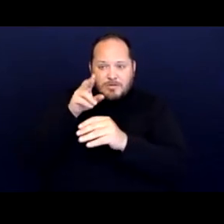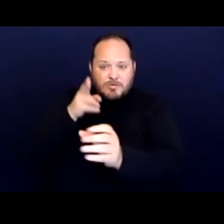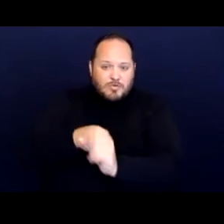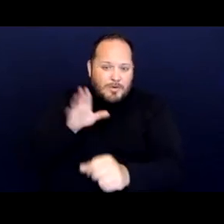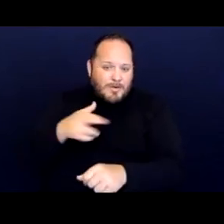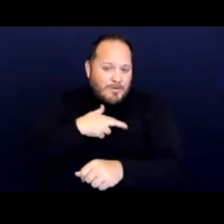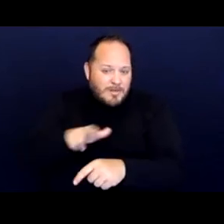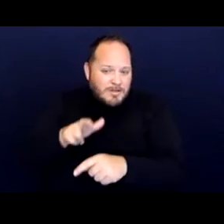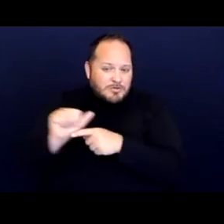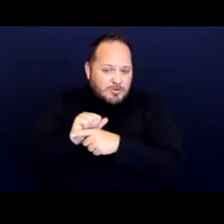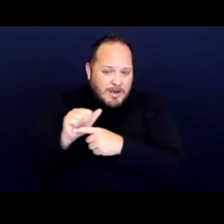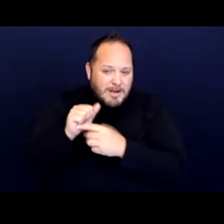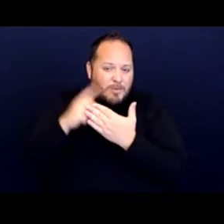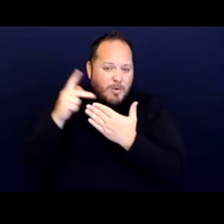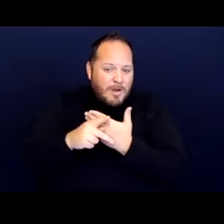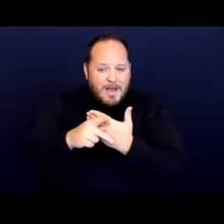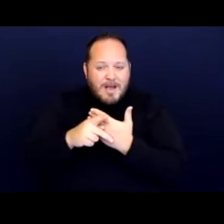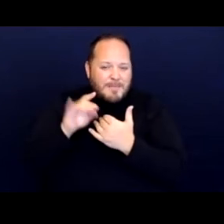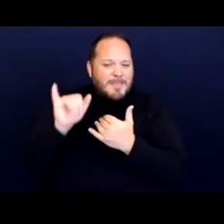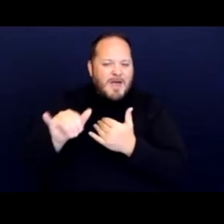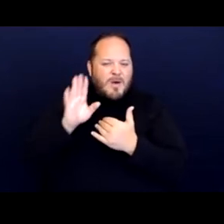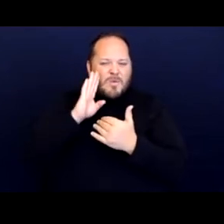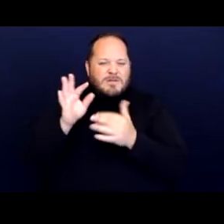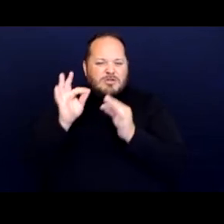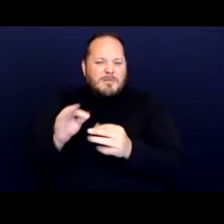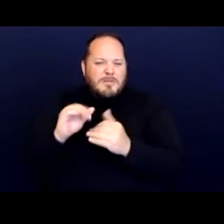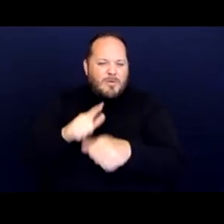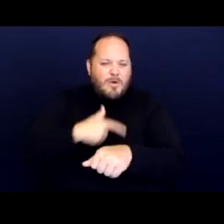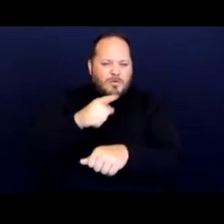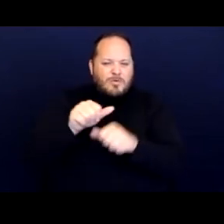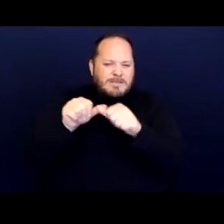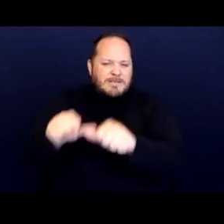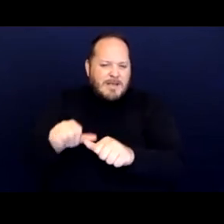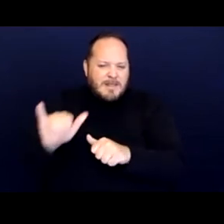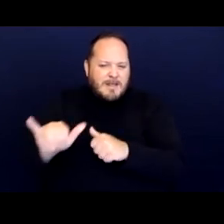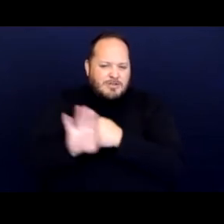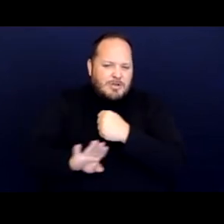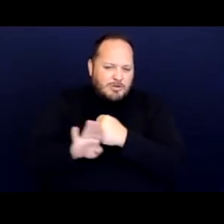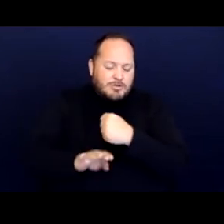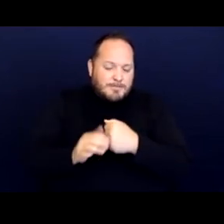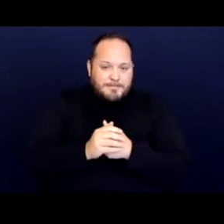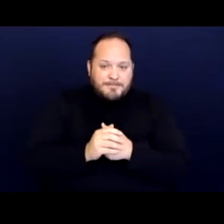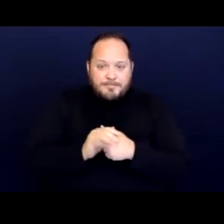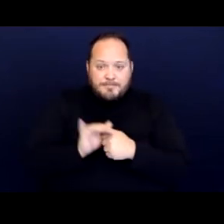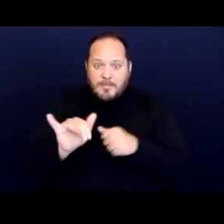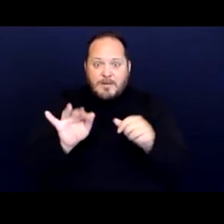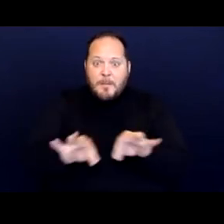limited the length of time that you could stay at any of the shelters. This was a very important element of the factual record